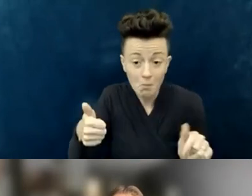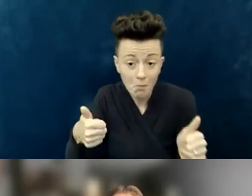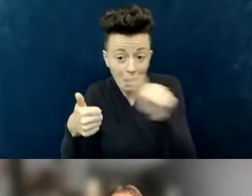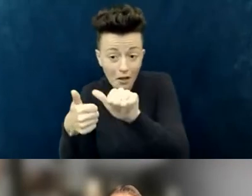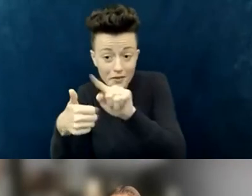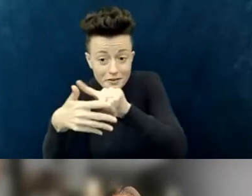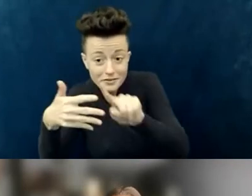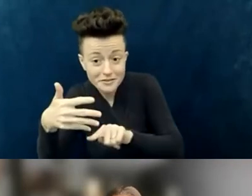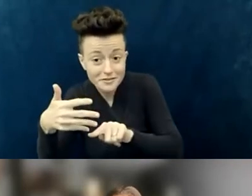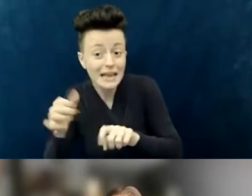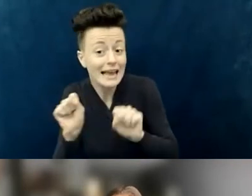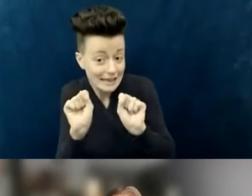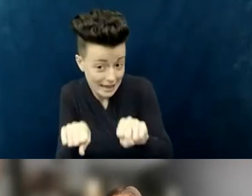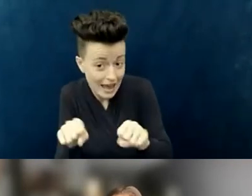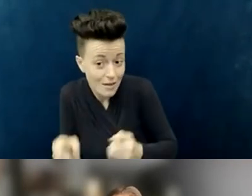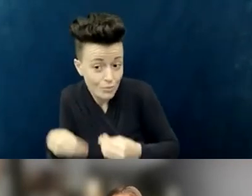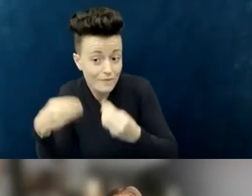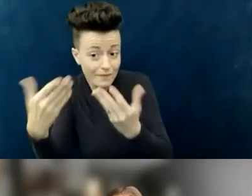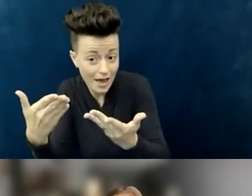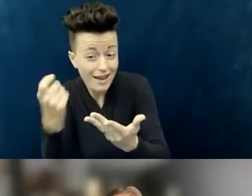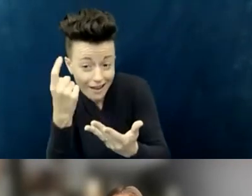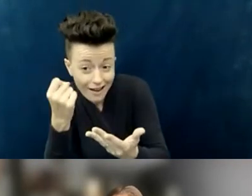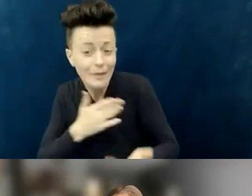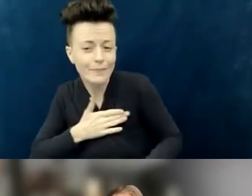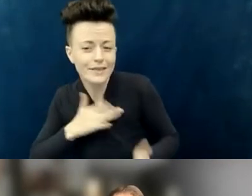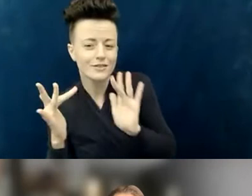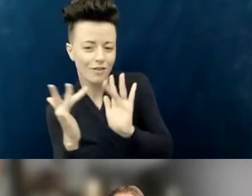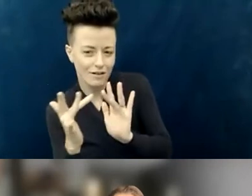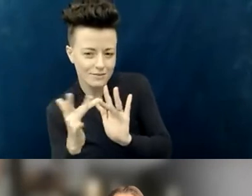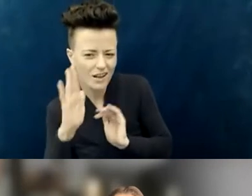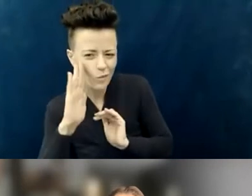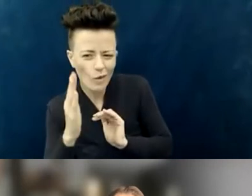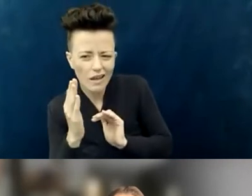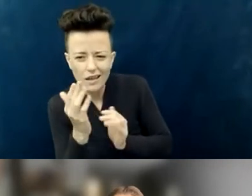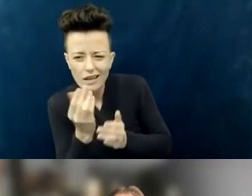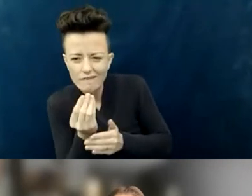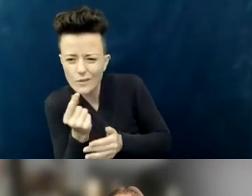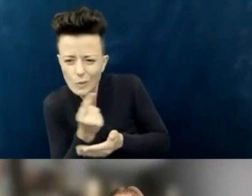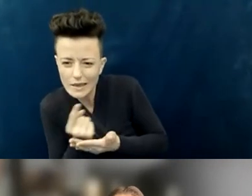"and it might take us a couple of weeks to get them in place." So that's already, like Dave has said,